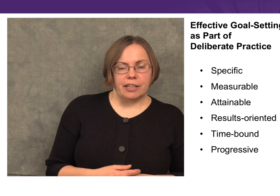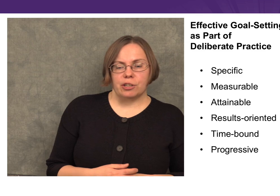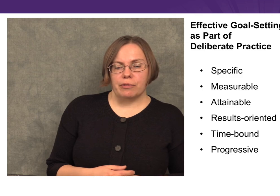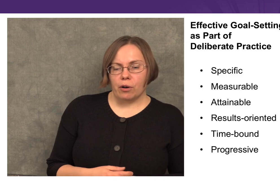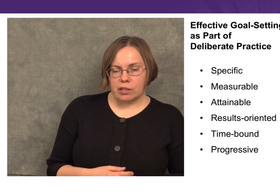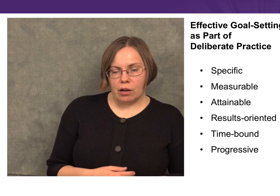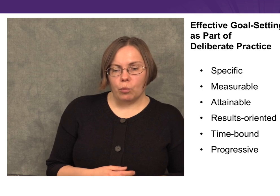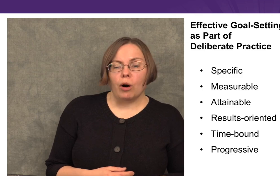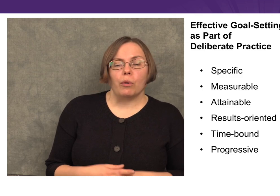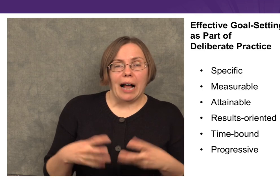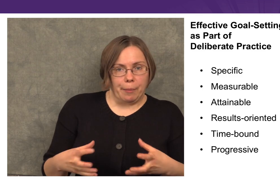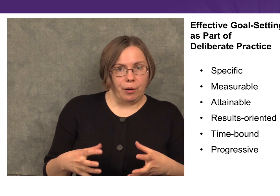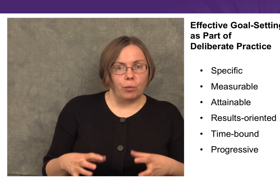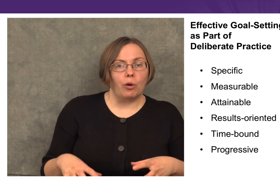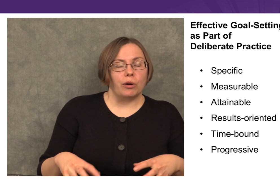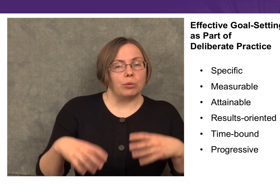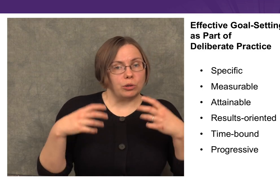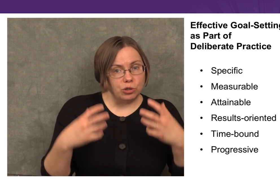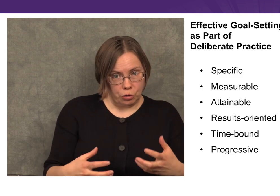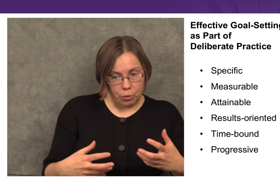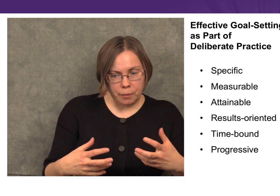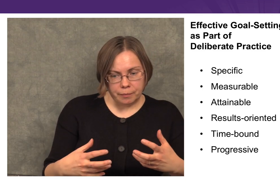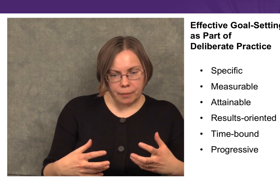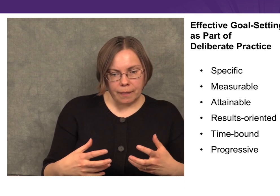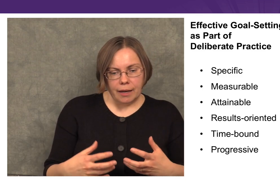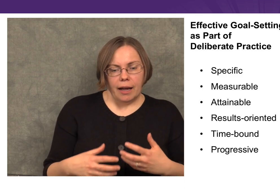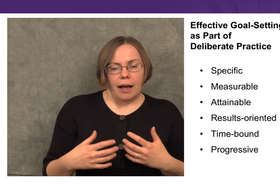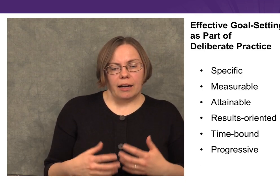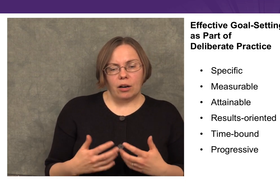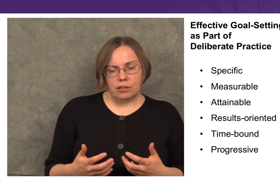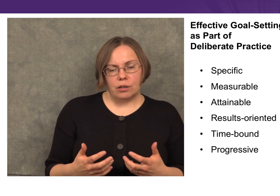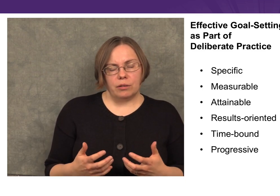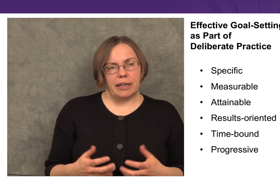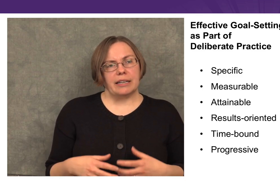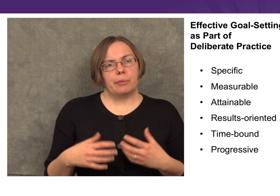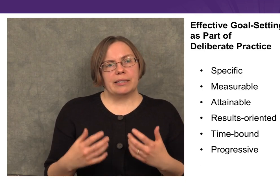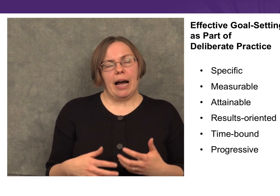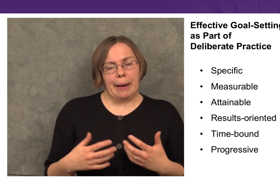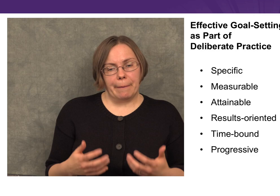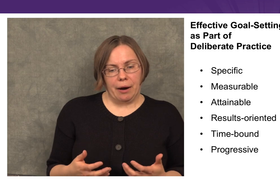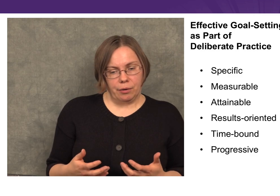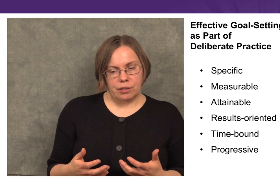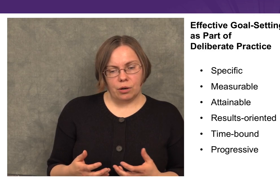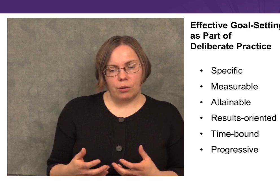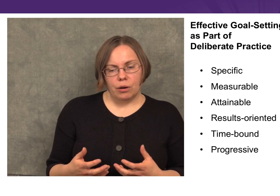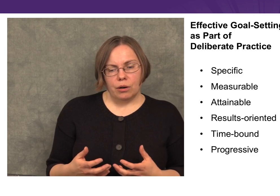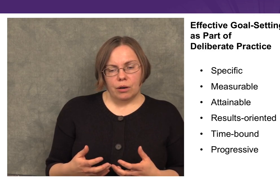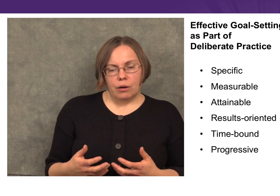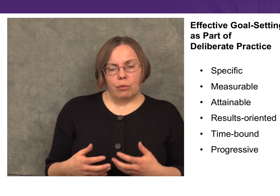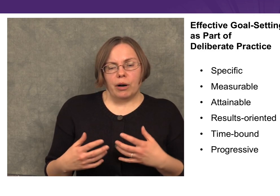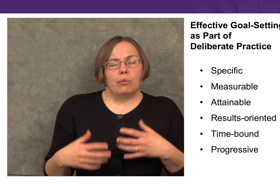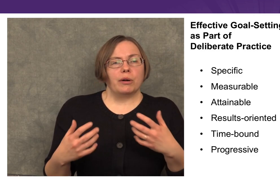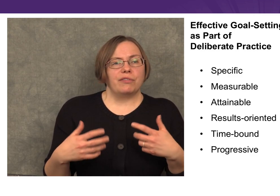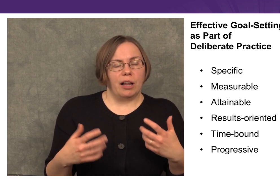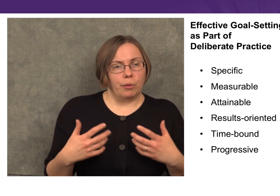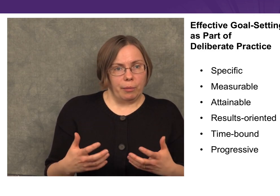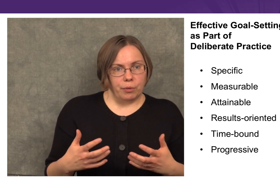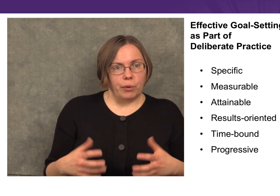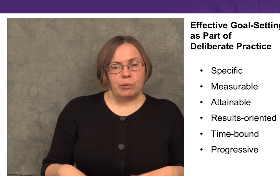that they should be focused on what will happen, what we will do. Also they need to be time-bound— When will we follow up?